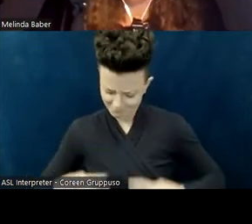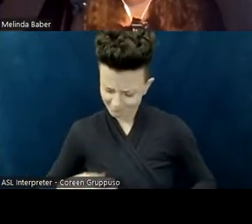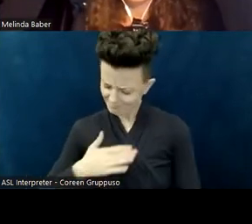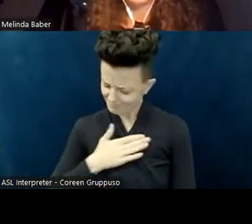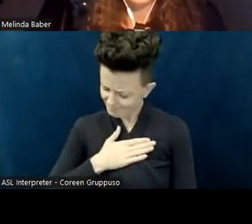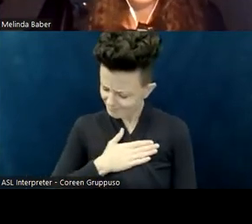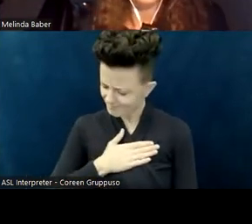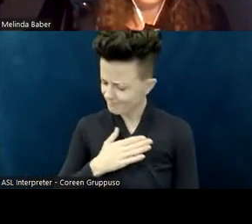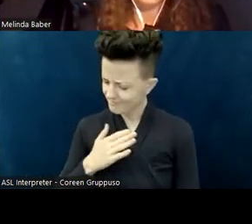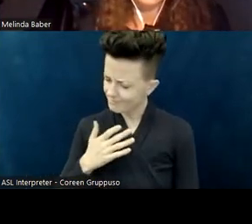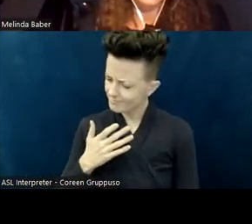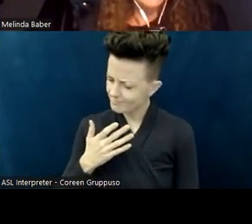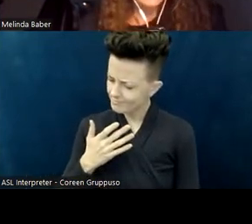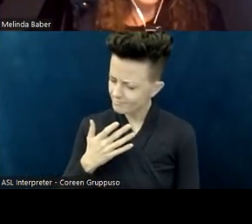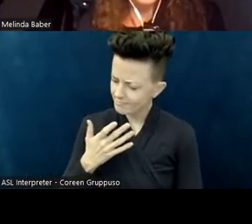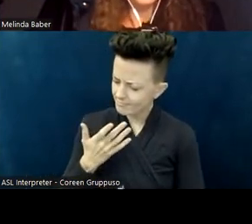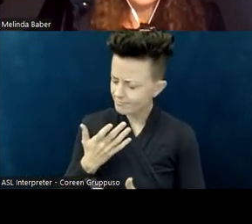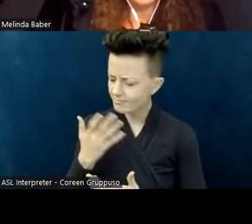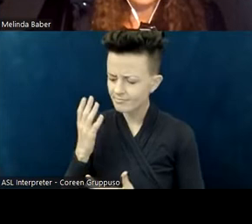If you're an introvert like me,